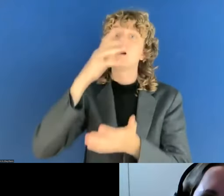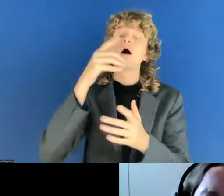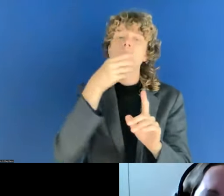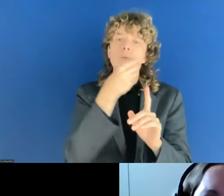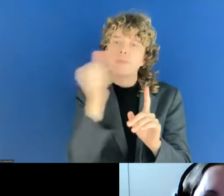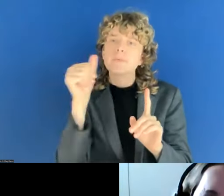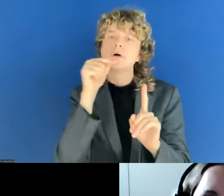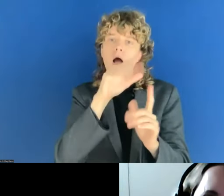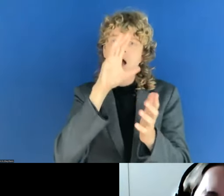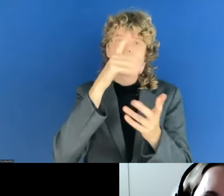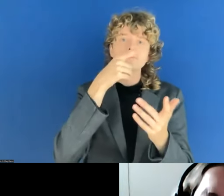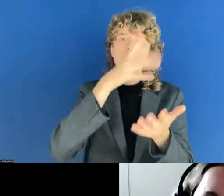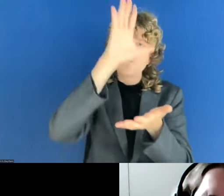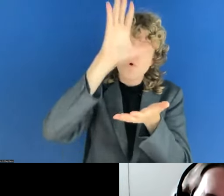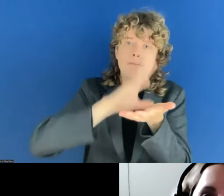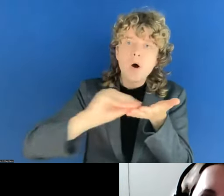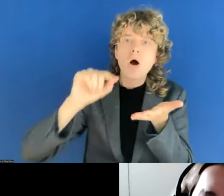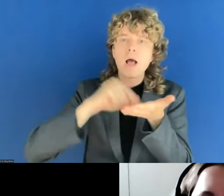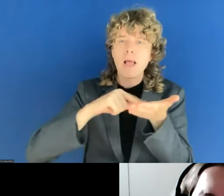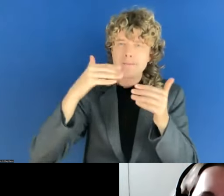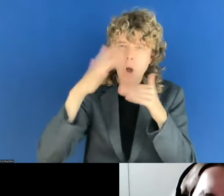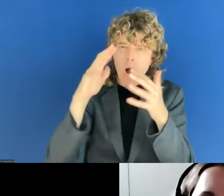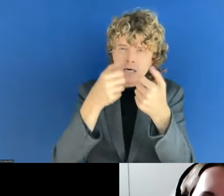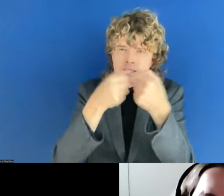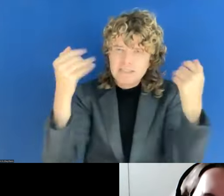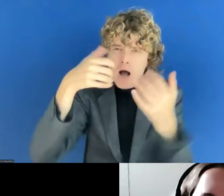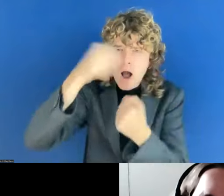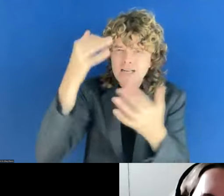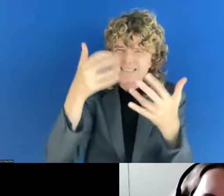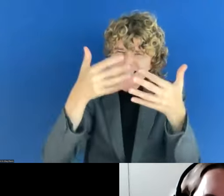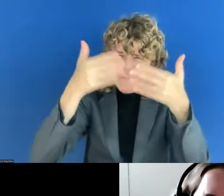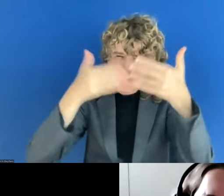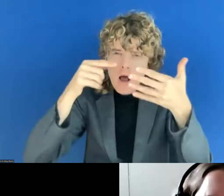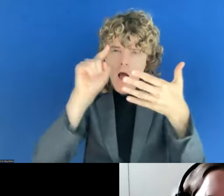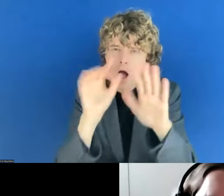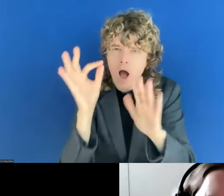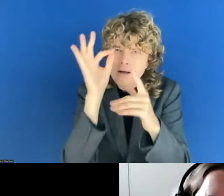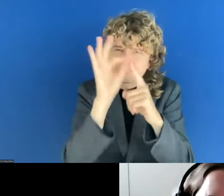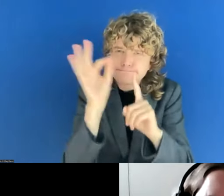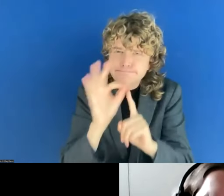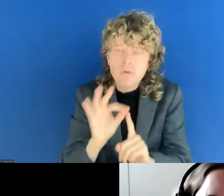and in my view, we should be inspired by those reporting.